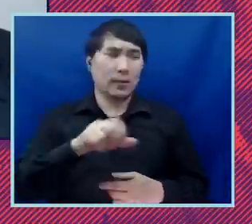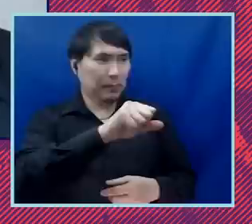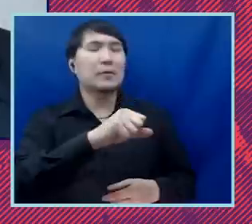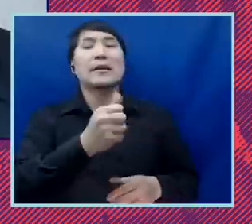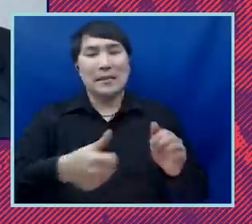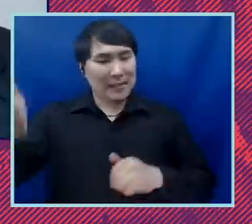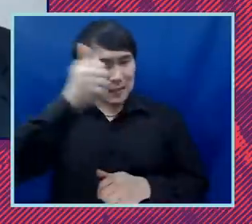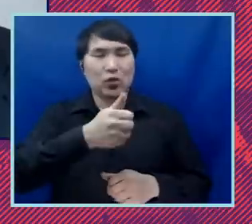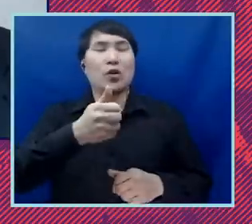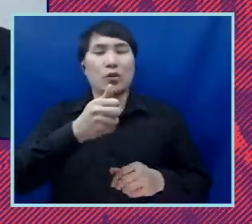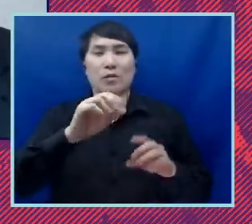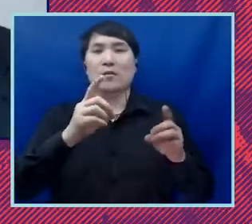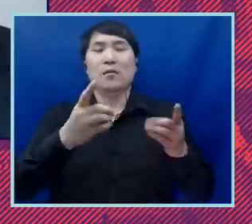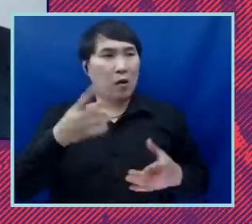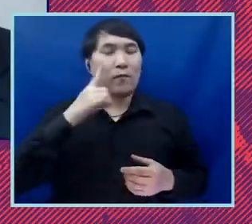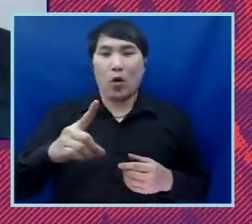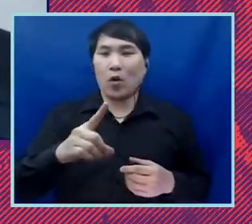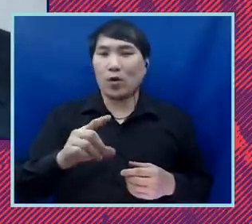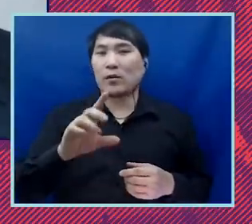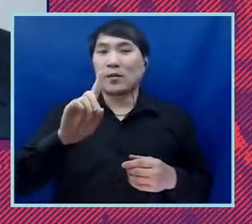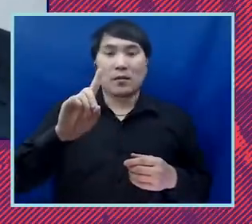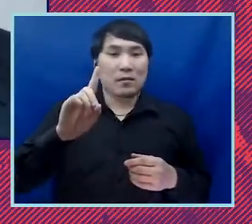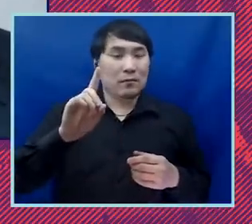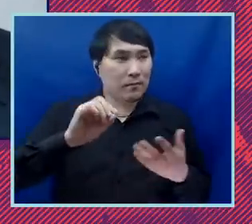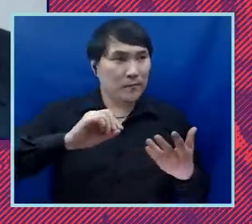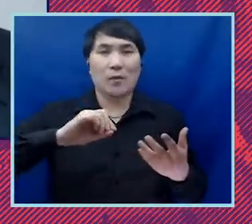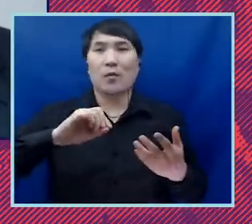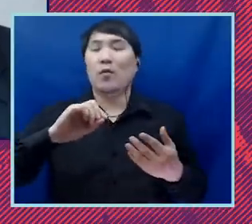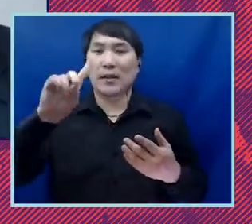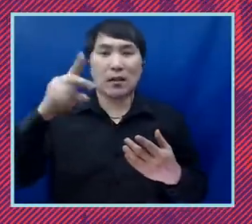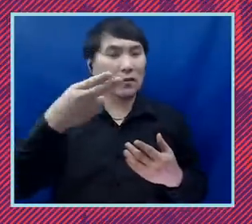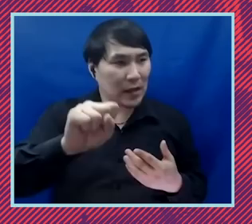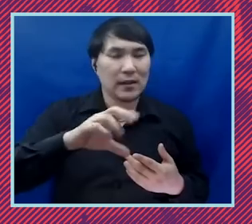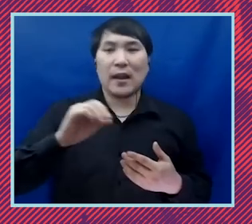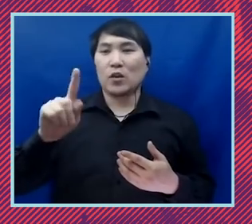Security. Also Tony Blinken, at the Secretary of State. Which is great, but they haven't made